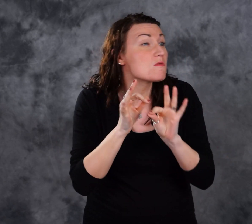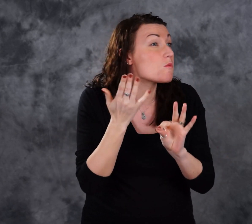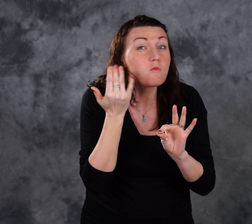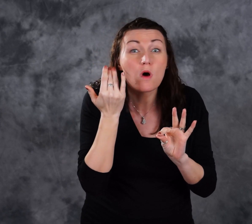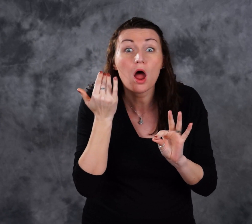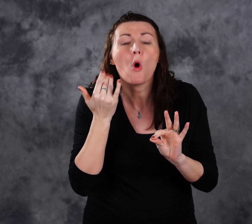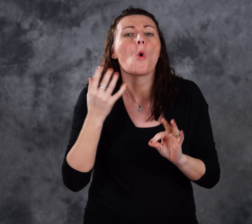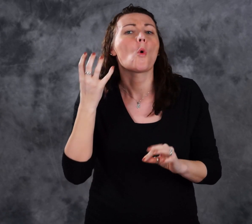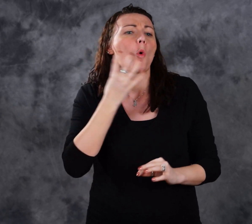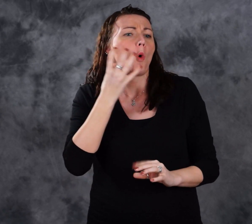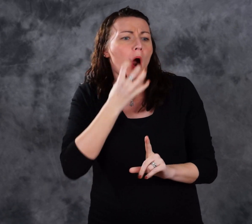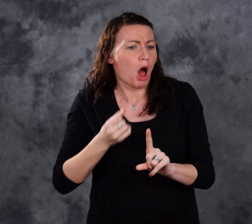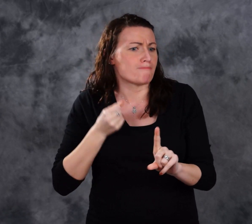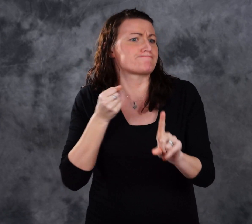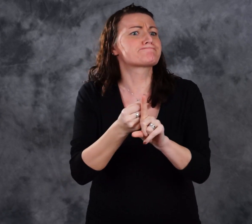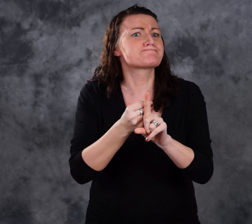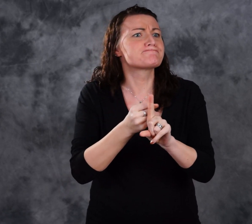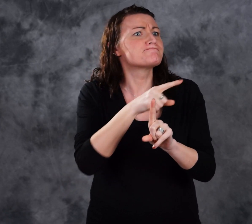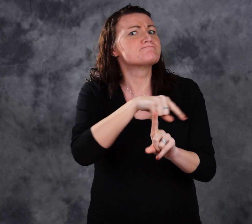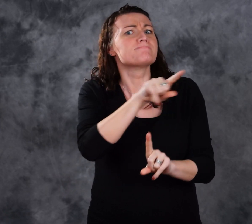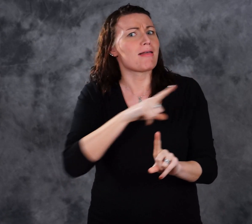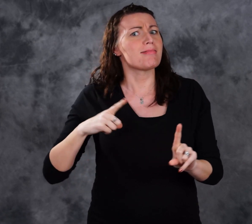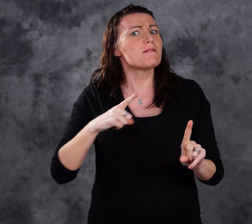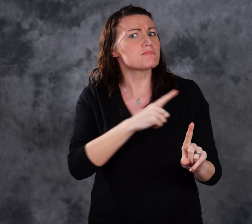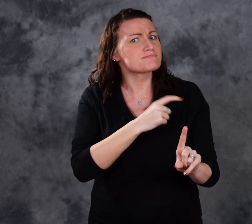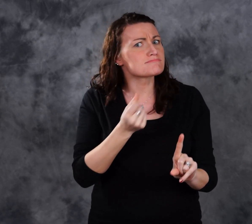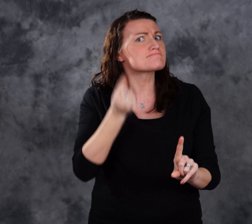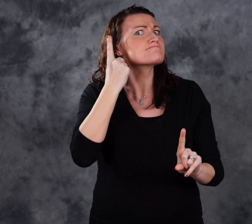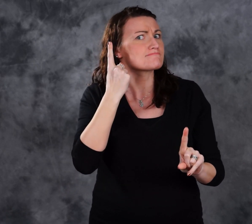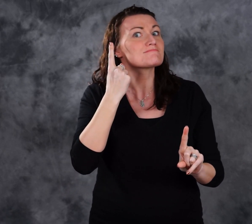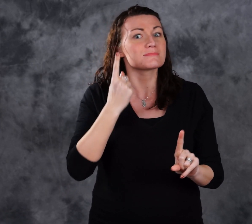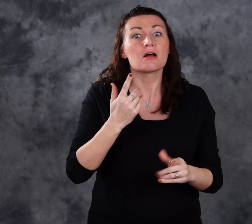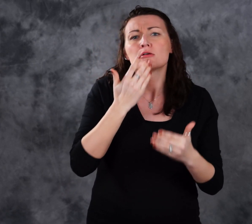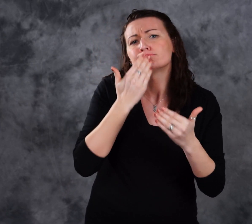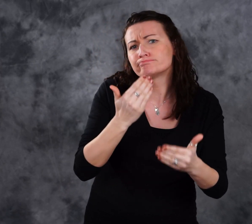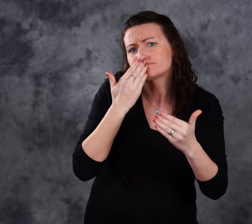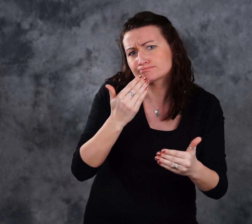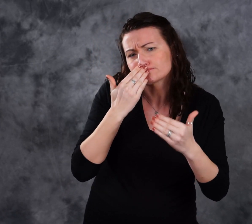it made a big difference! Thank you so much.